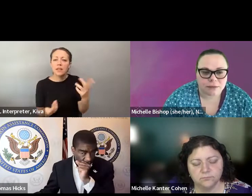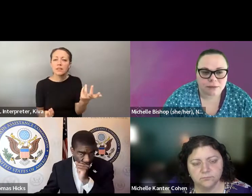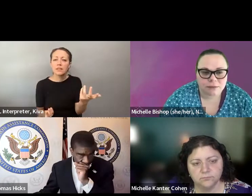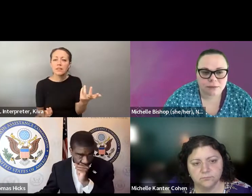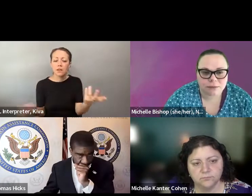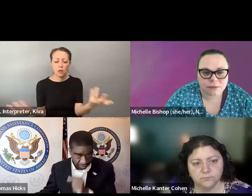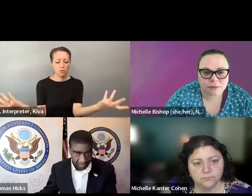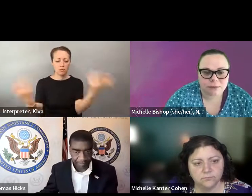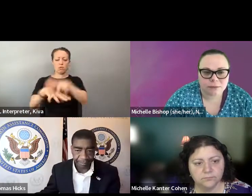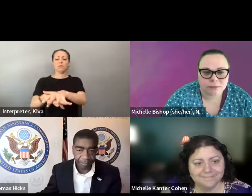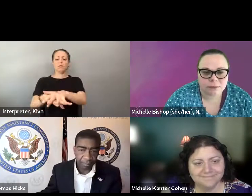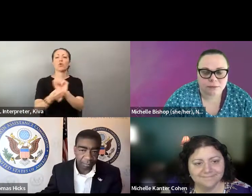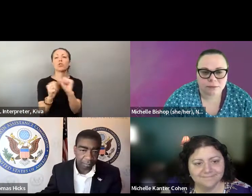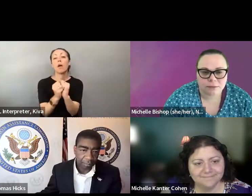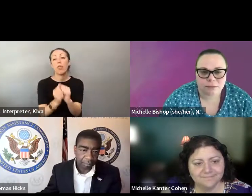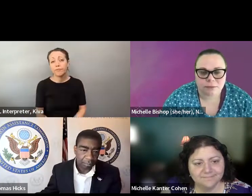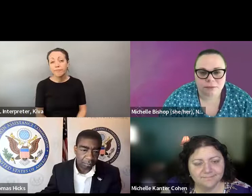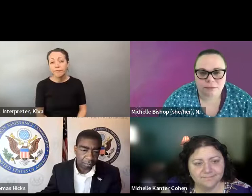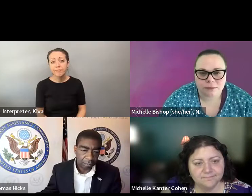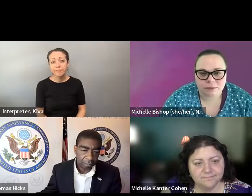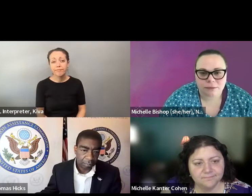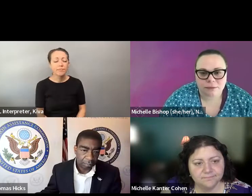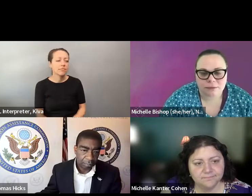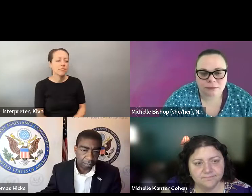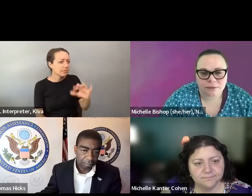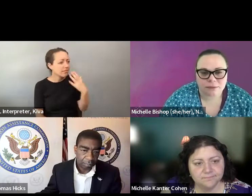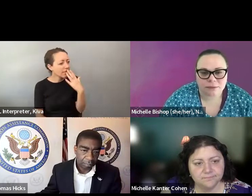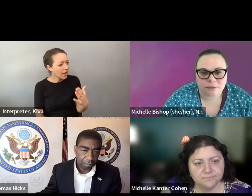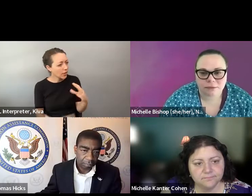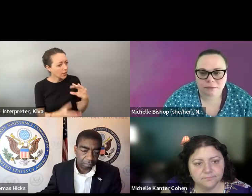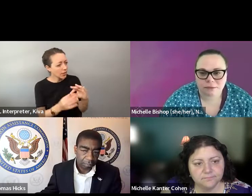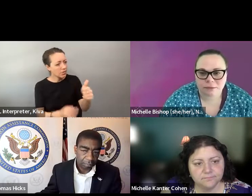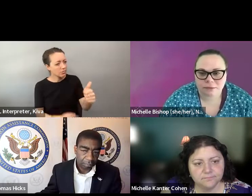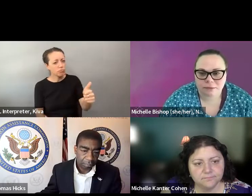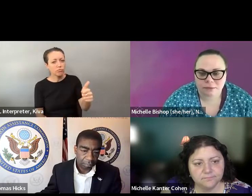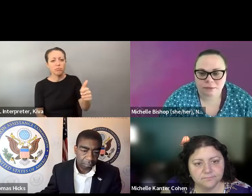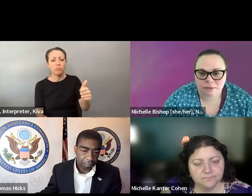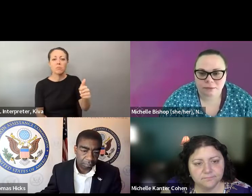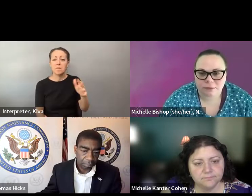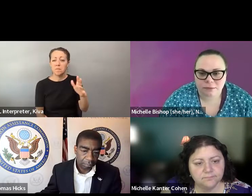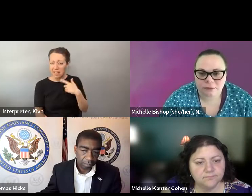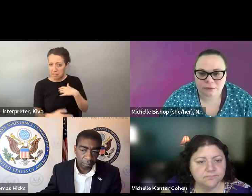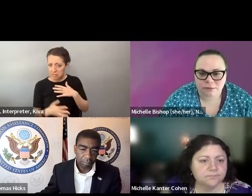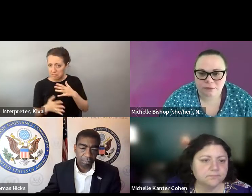take those two areas of expertise and we can bring them together. Fine. » Caitlyn: Thank you.